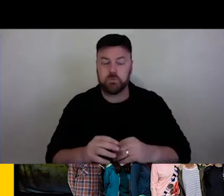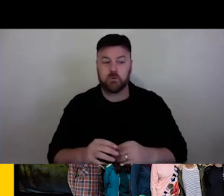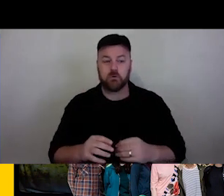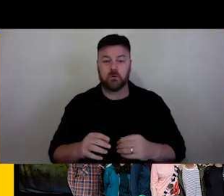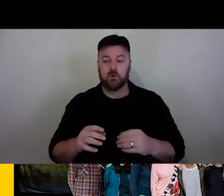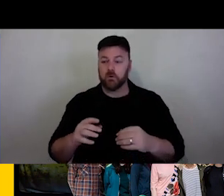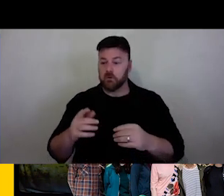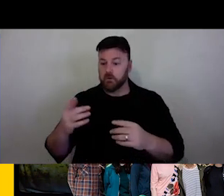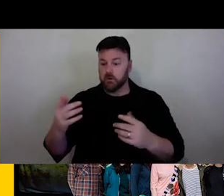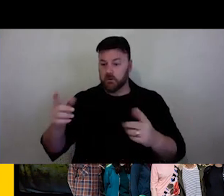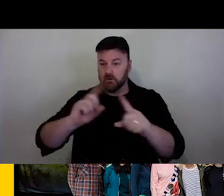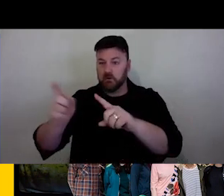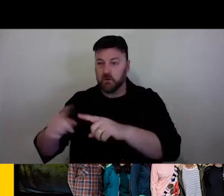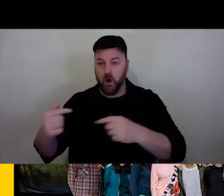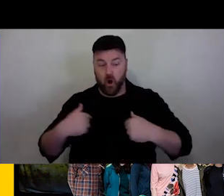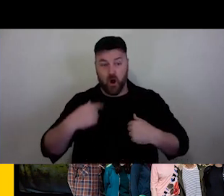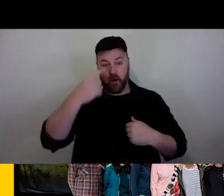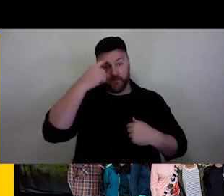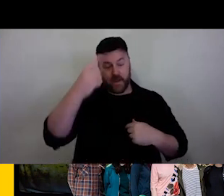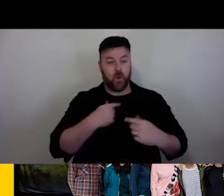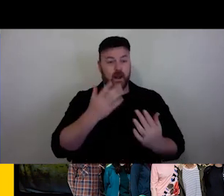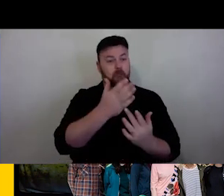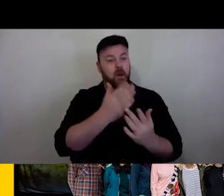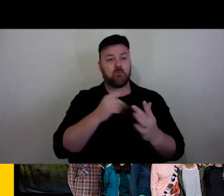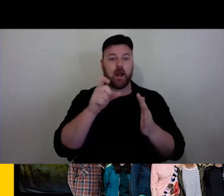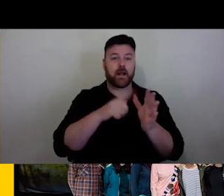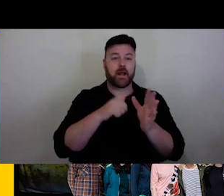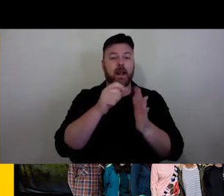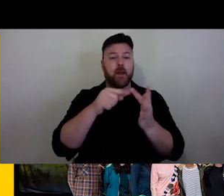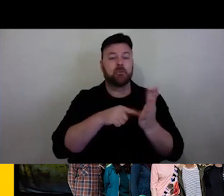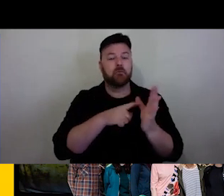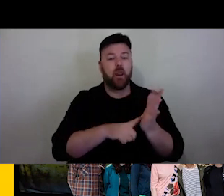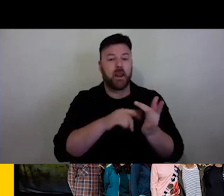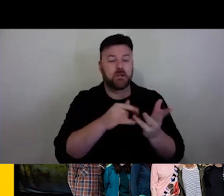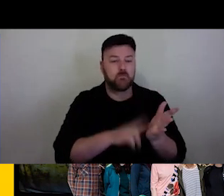way of living. Because we are still figuring out what this is,